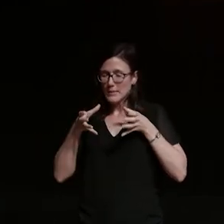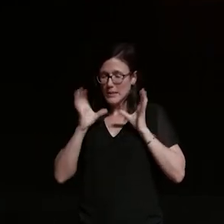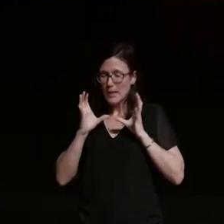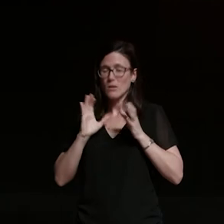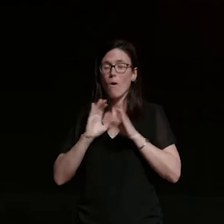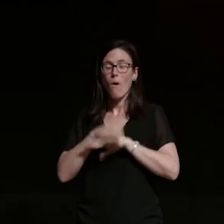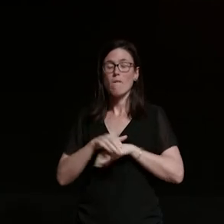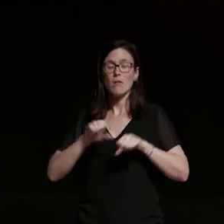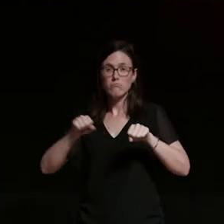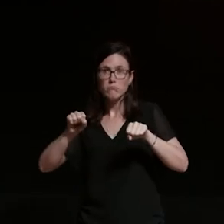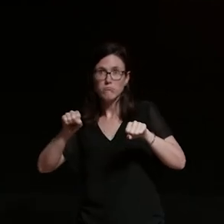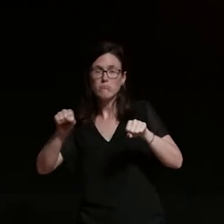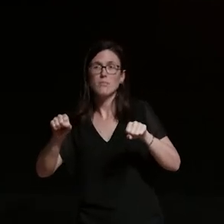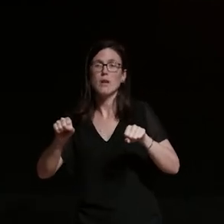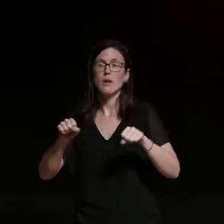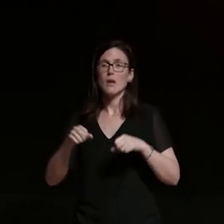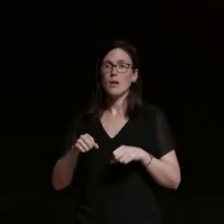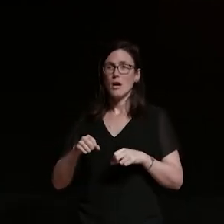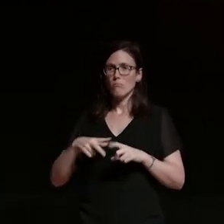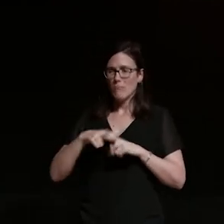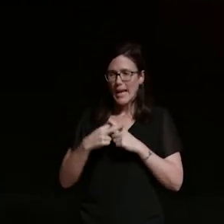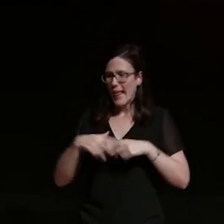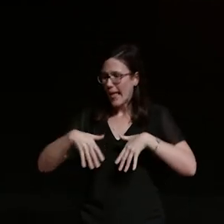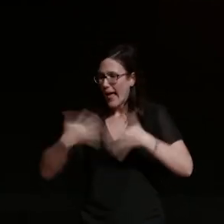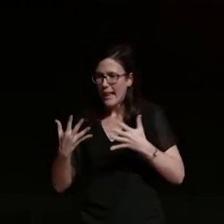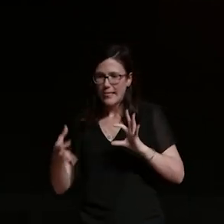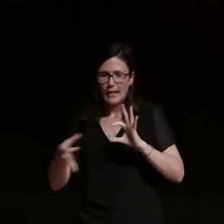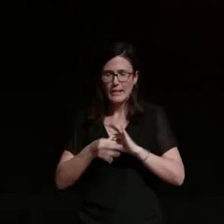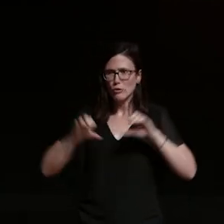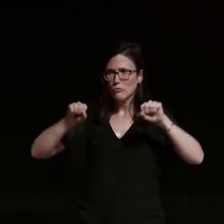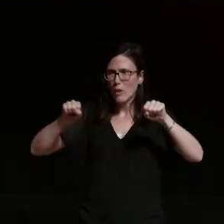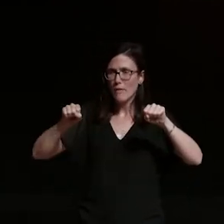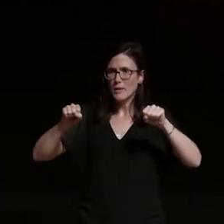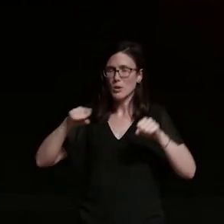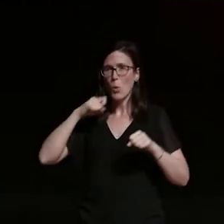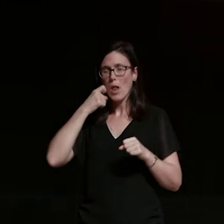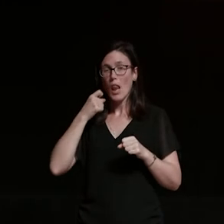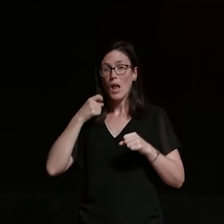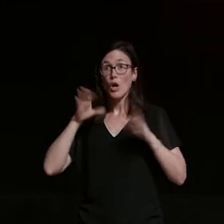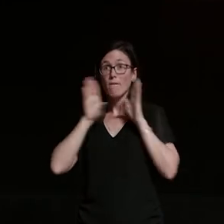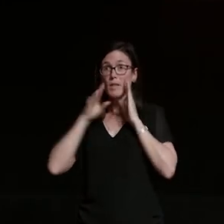motorcycle tragic riding wrenching and trawling marketplace particularly when on the toilet